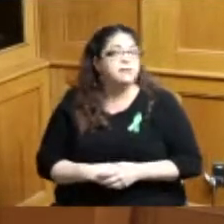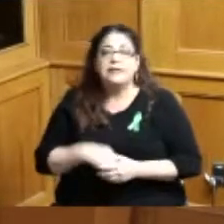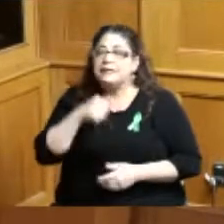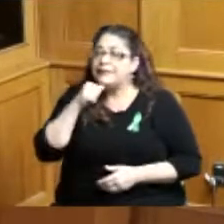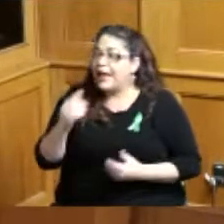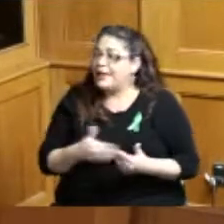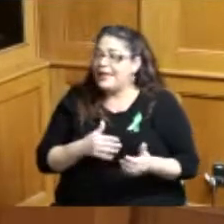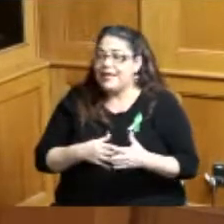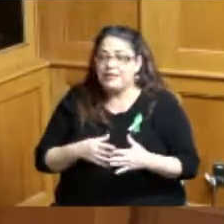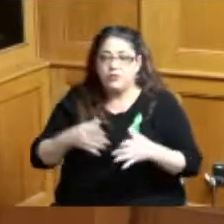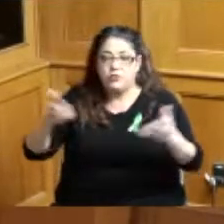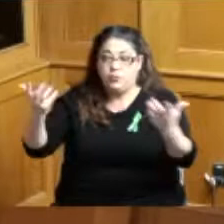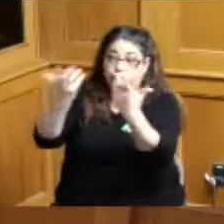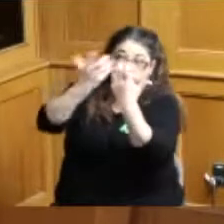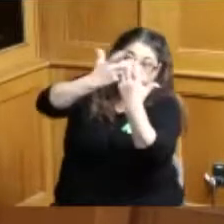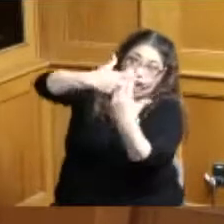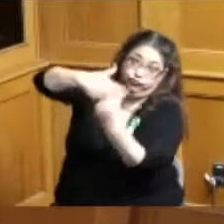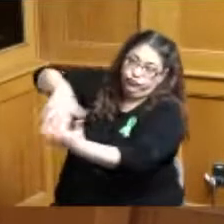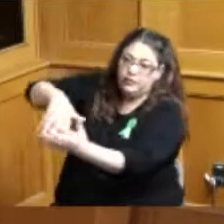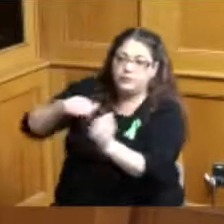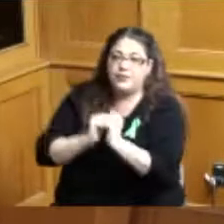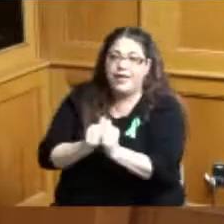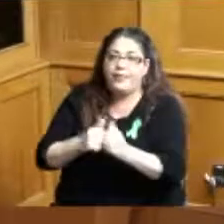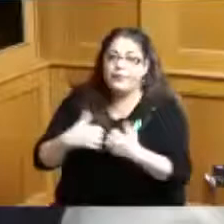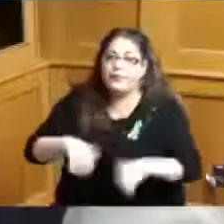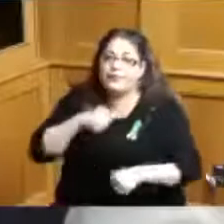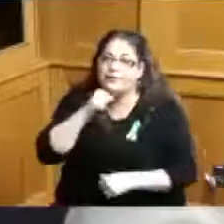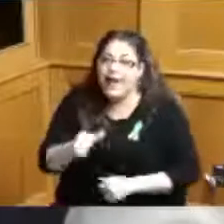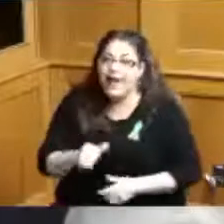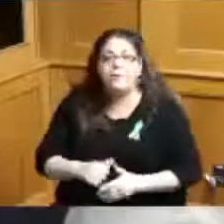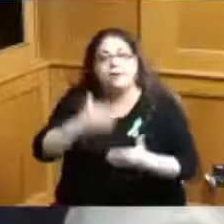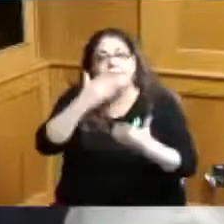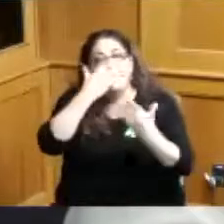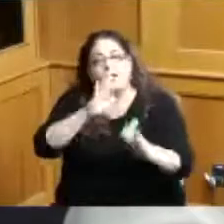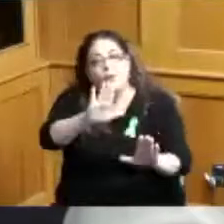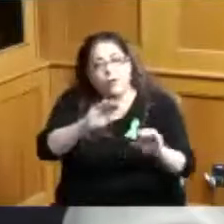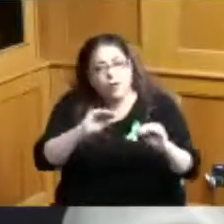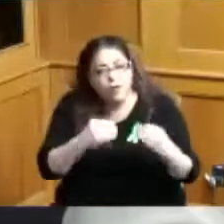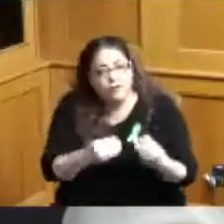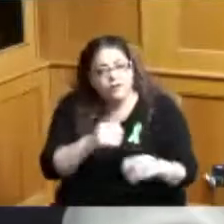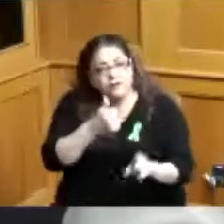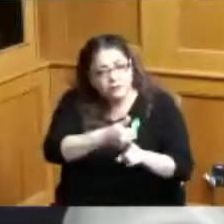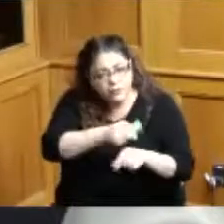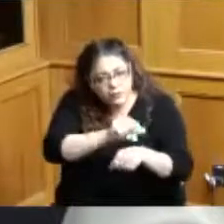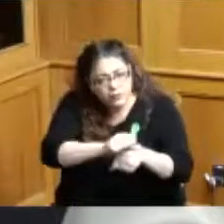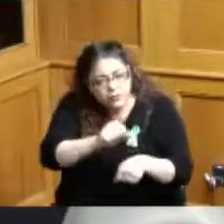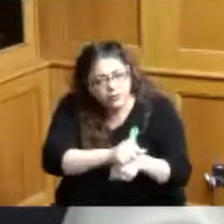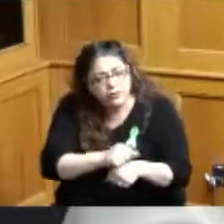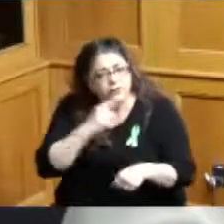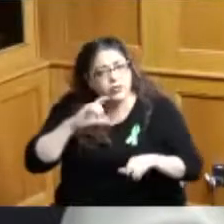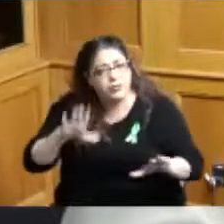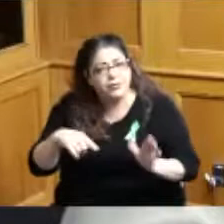these pieces together so I do want to thank you in your office for doing that and I think yeah